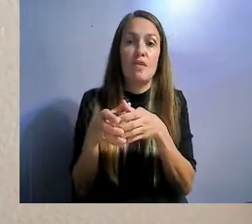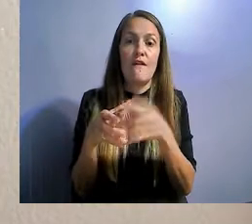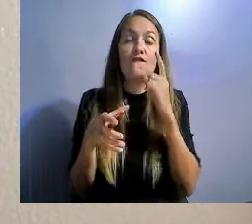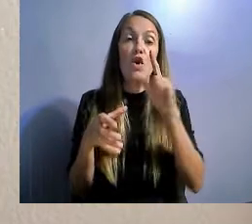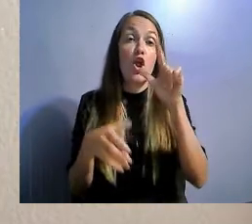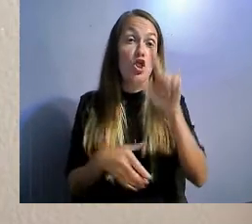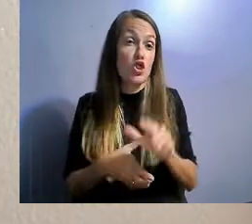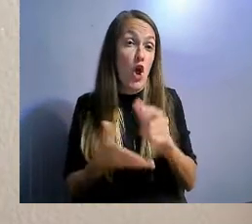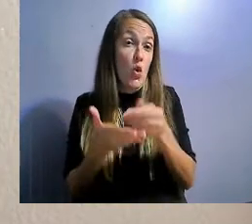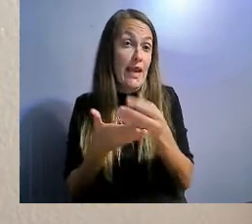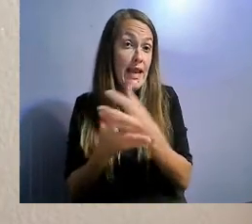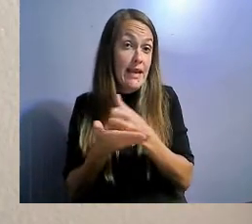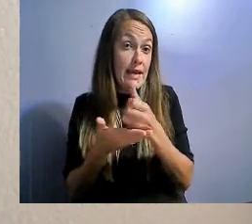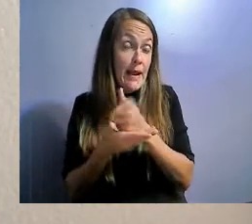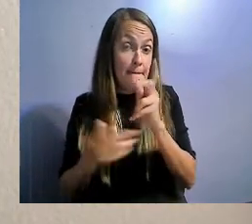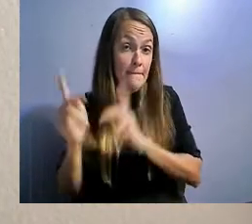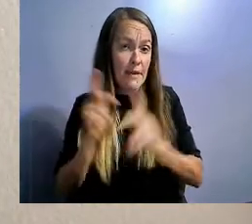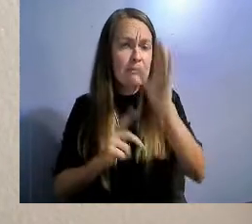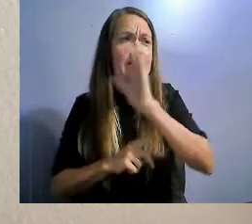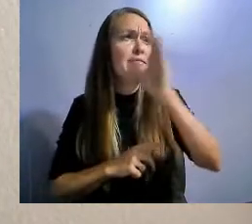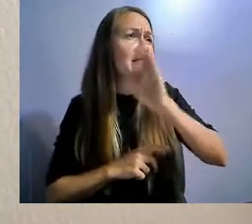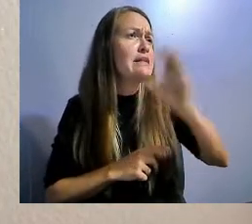stabilization statewide.